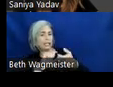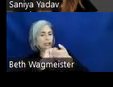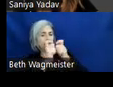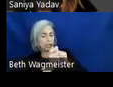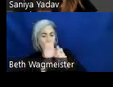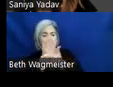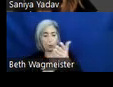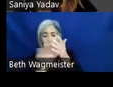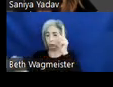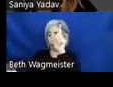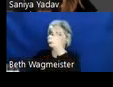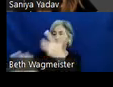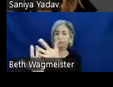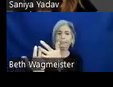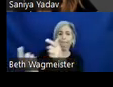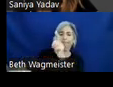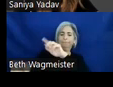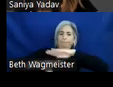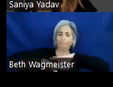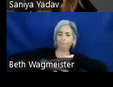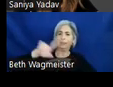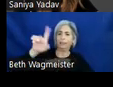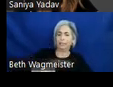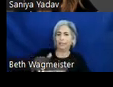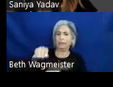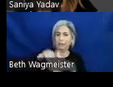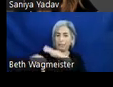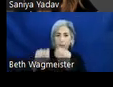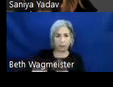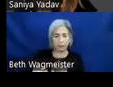meet our accessibility standards. We also provide specific accessibility guidelines